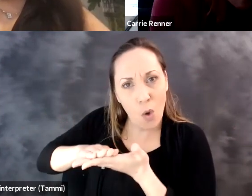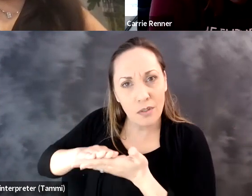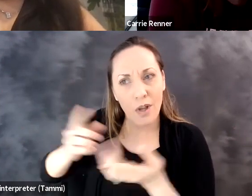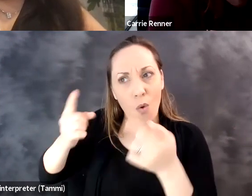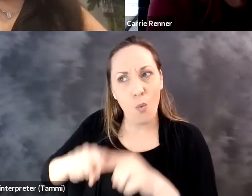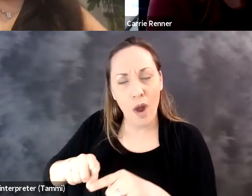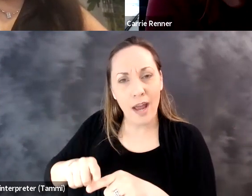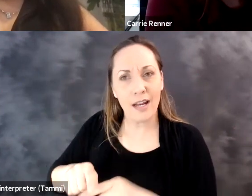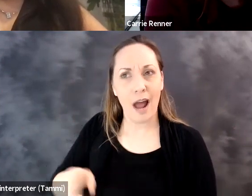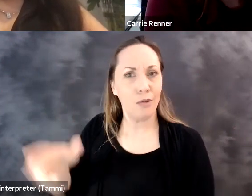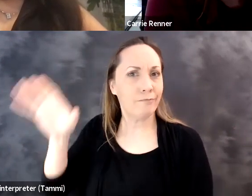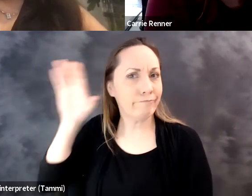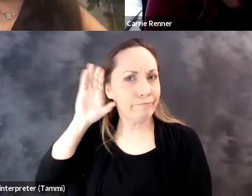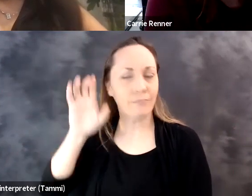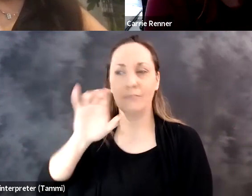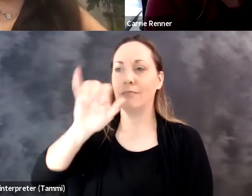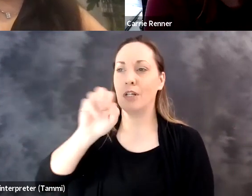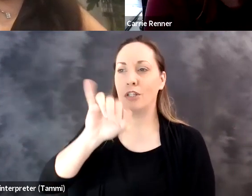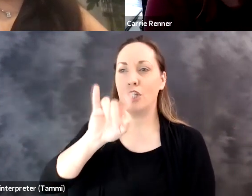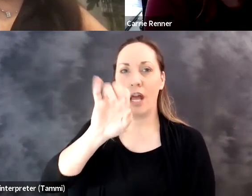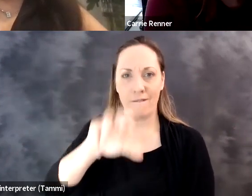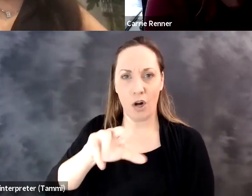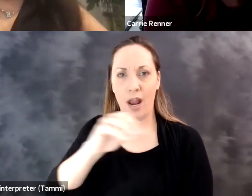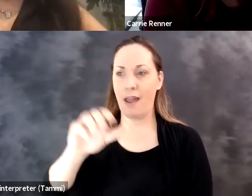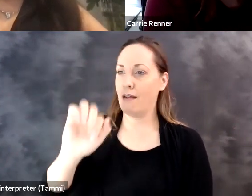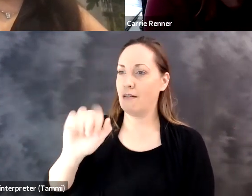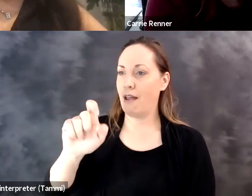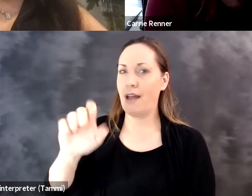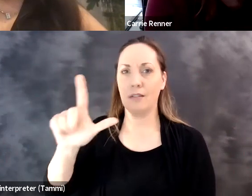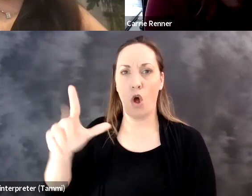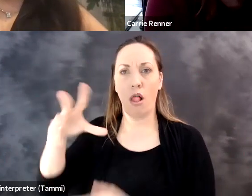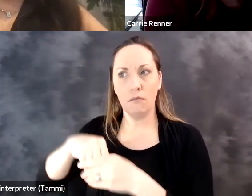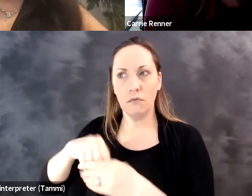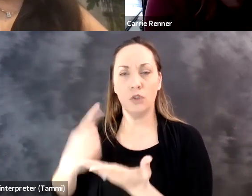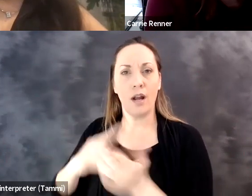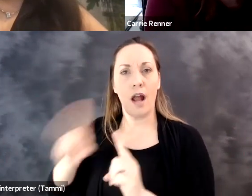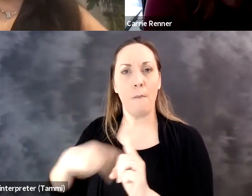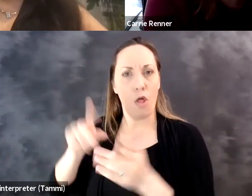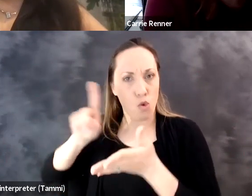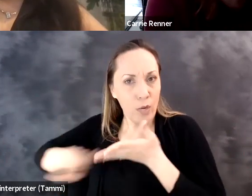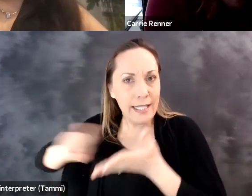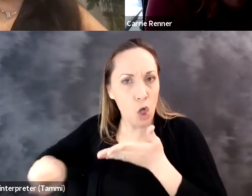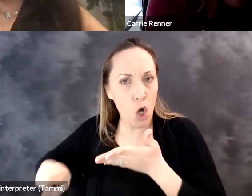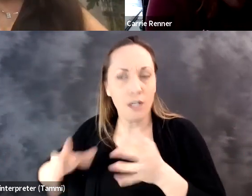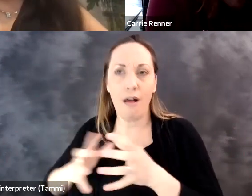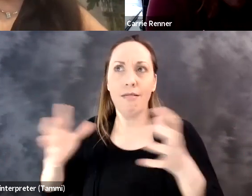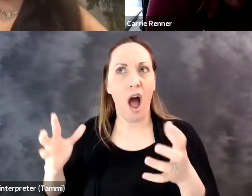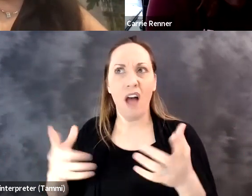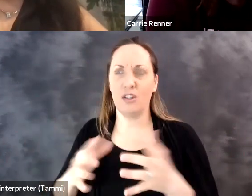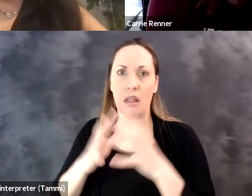scribbling away notes, you know, listening to Jennifer Sheehy and Axel from the research that you've done.